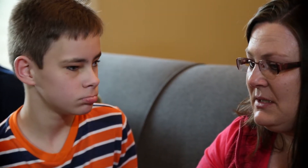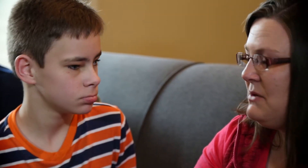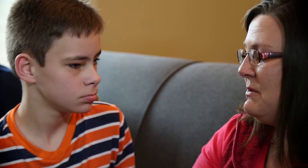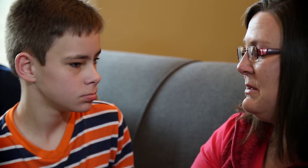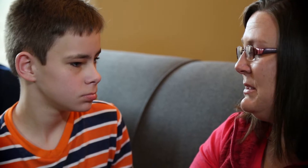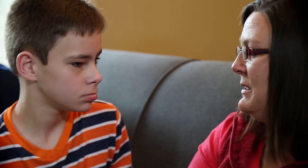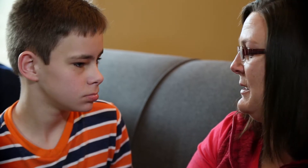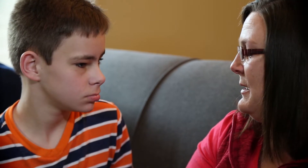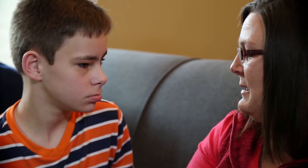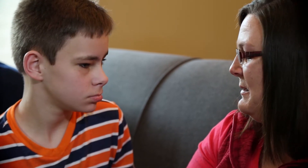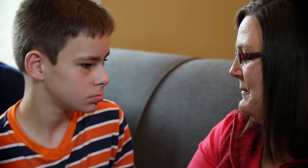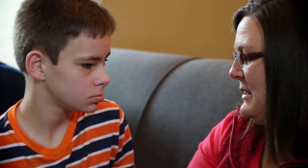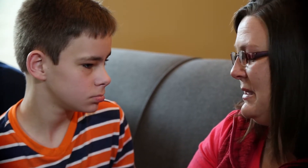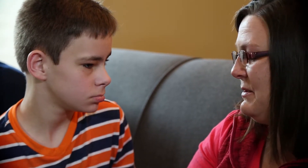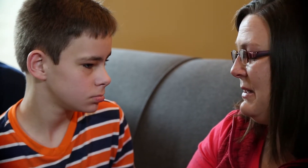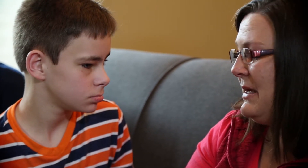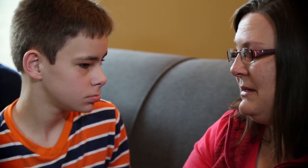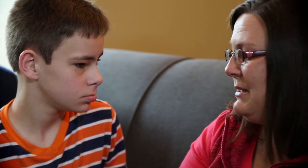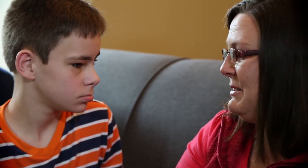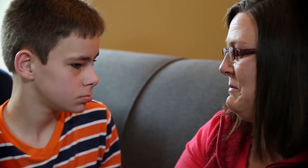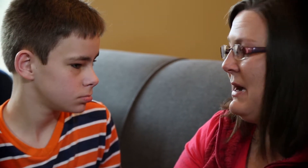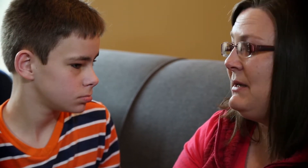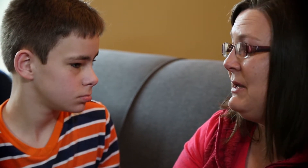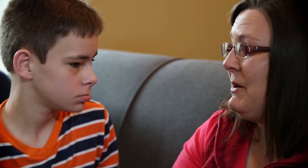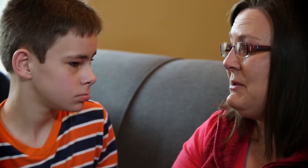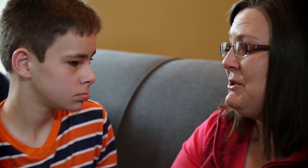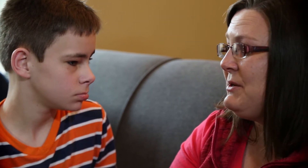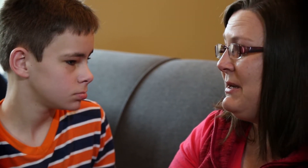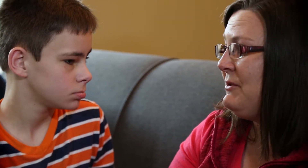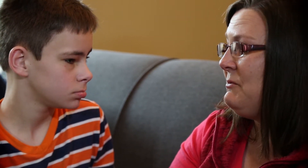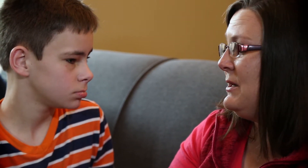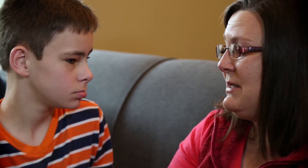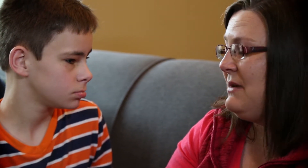to yogurt the other day. I wasn't sure he'd ever want to take